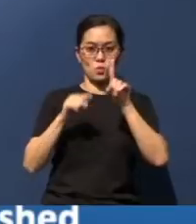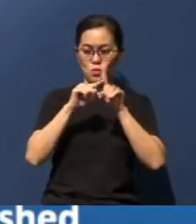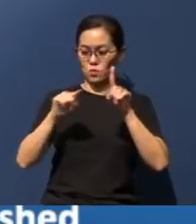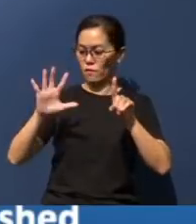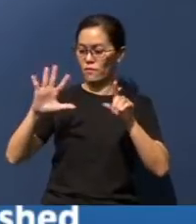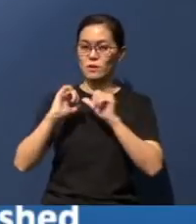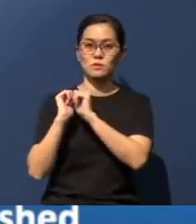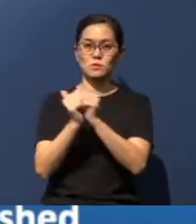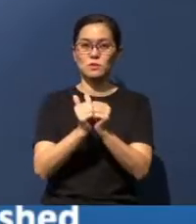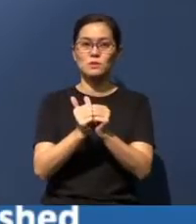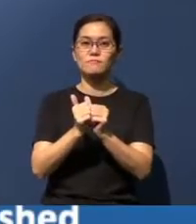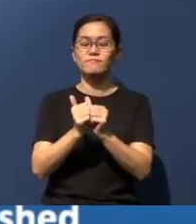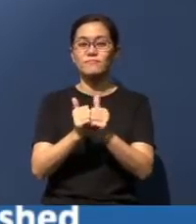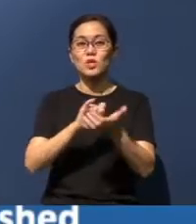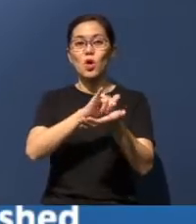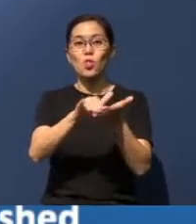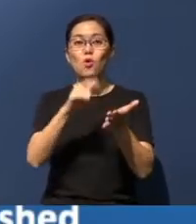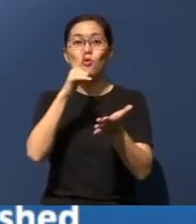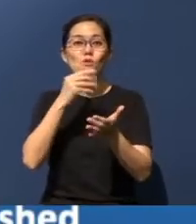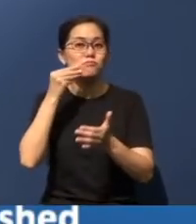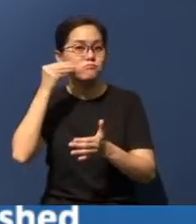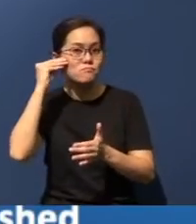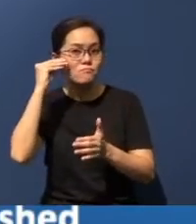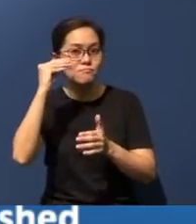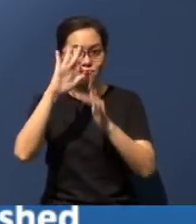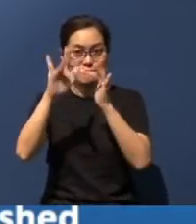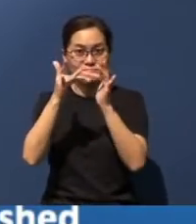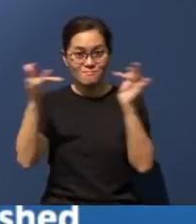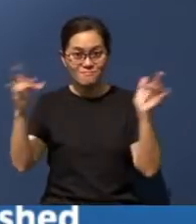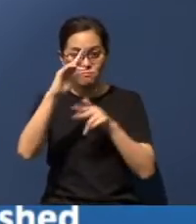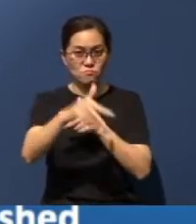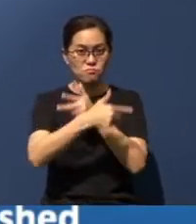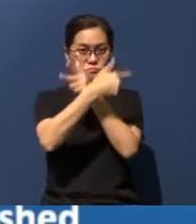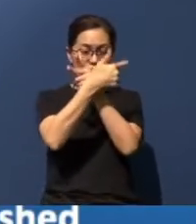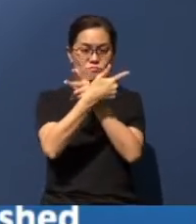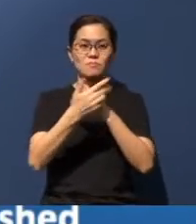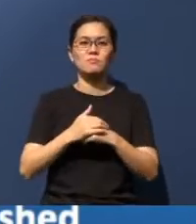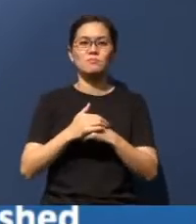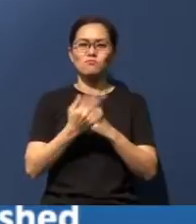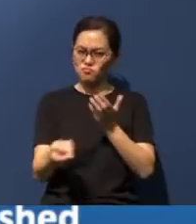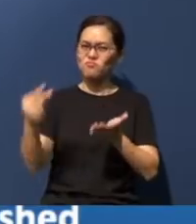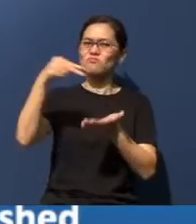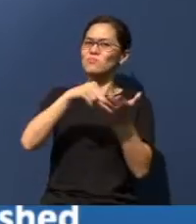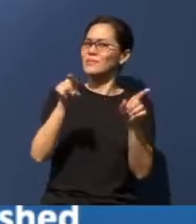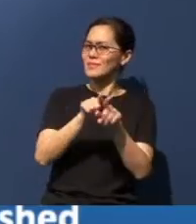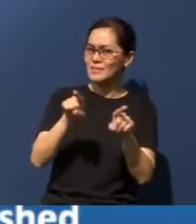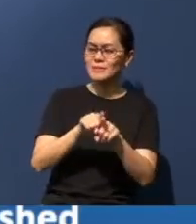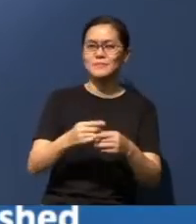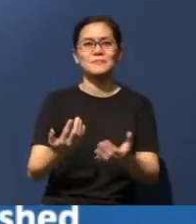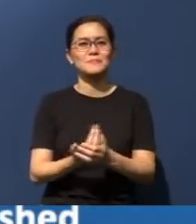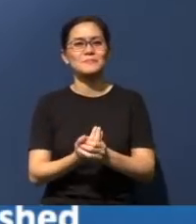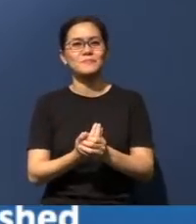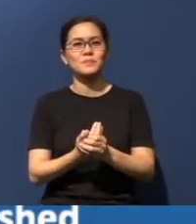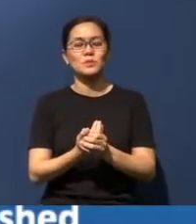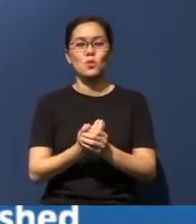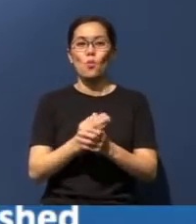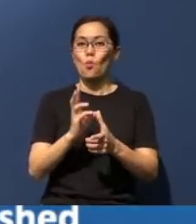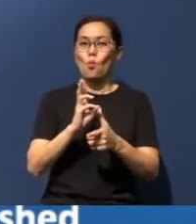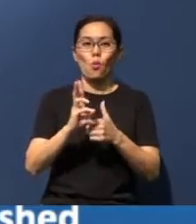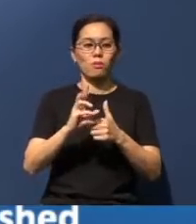who are joining us virtually to also make a stand, wherever you are, even on live or on delayed